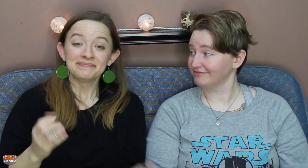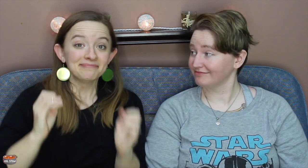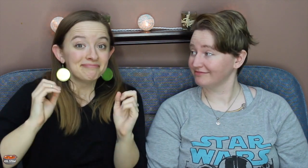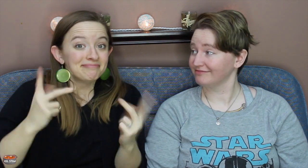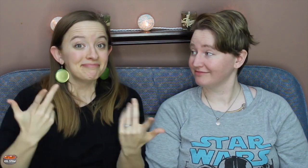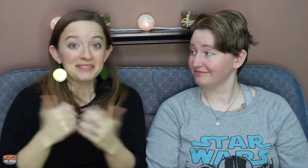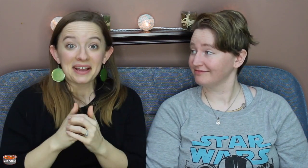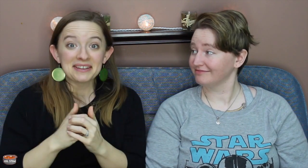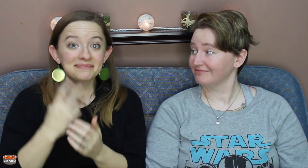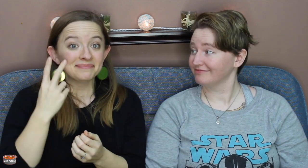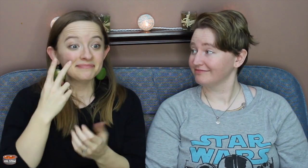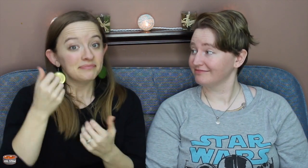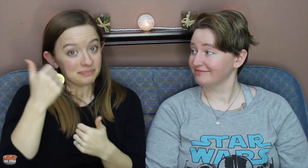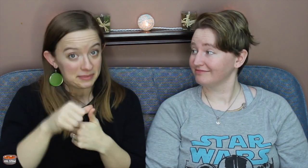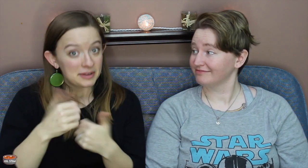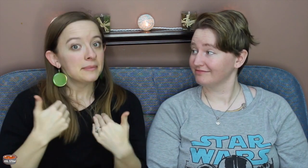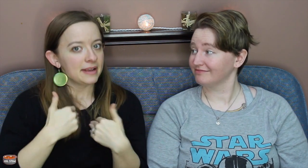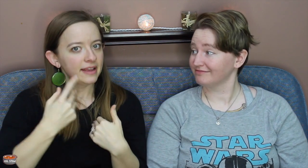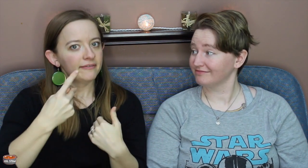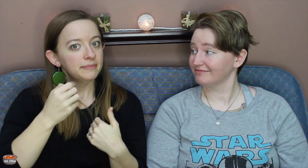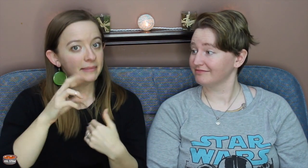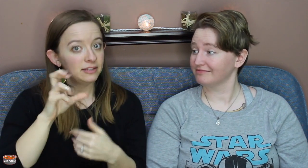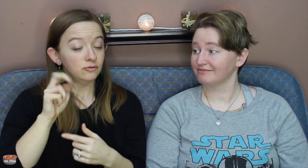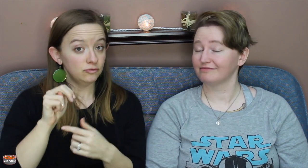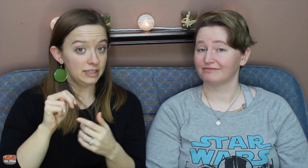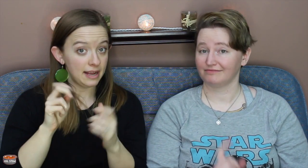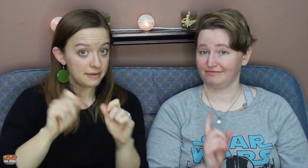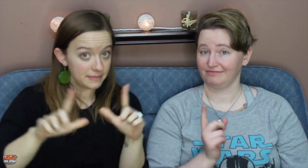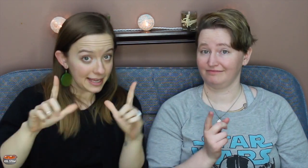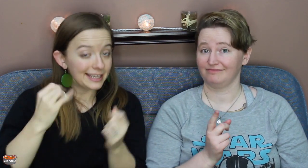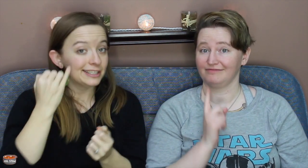Ok also remember we have